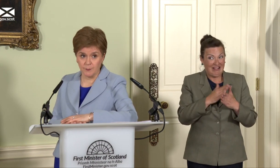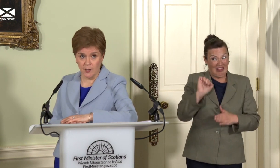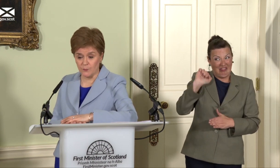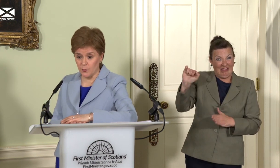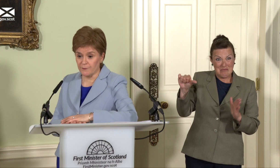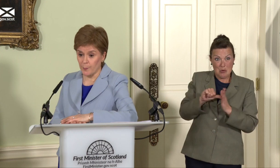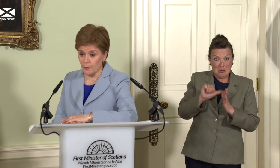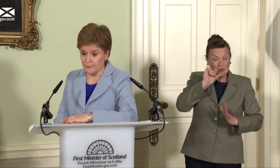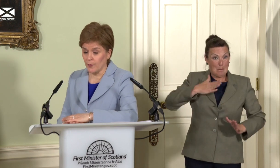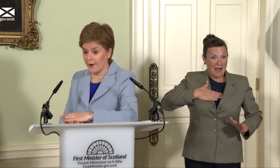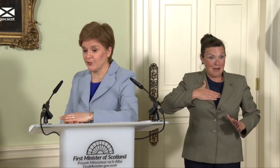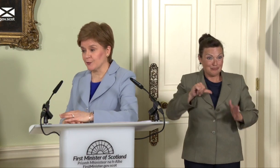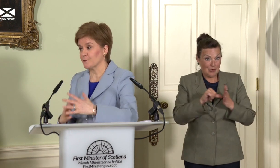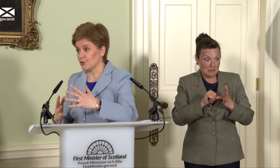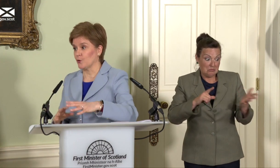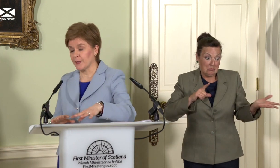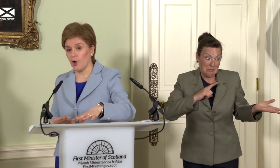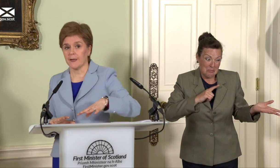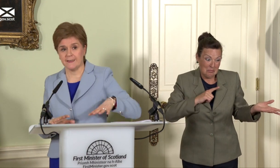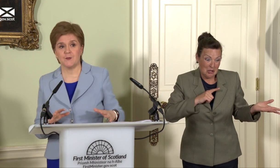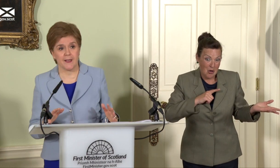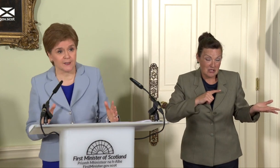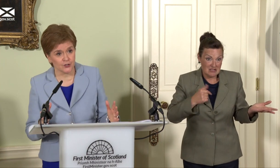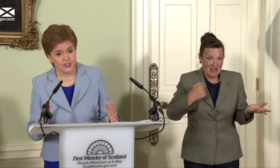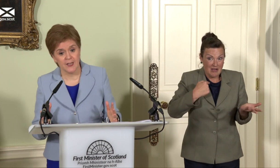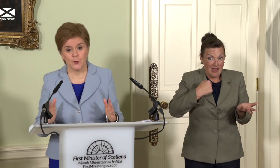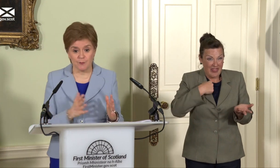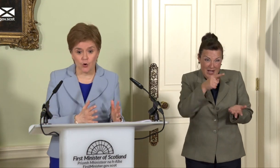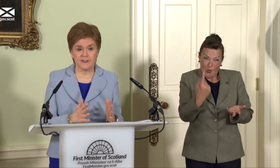becomes one of the powerful arguments for Scotland becoming an independent country where democracy